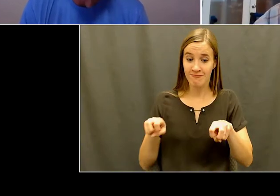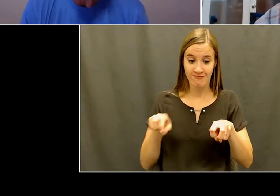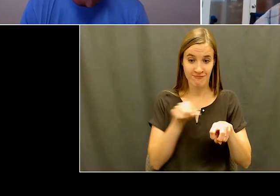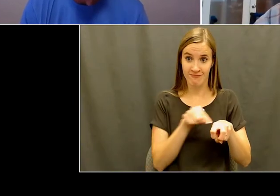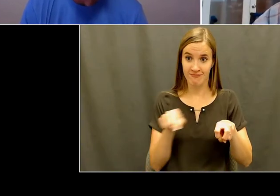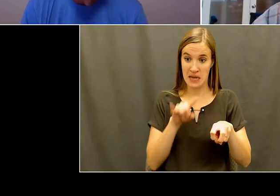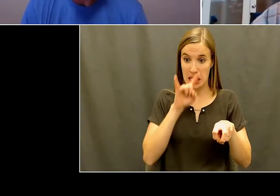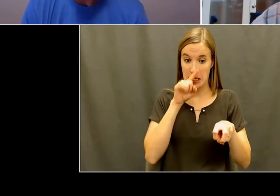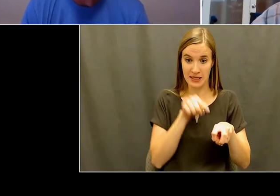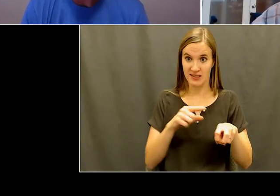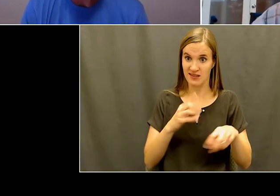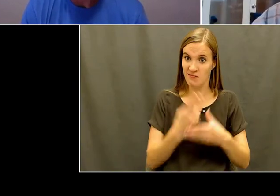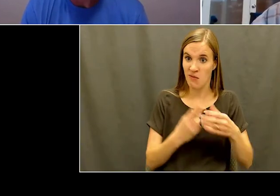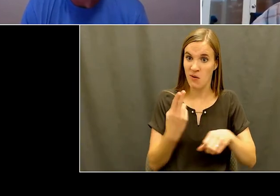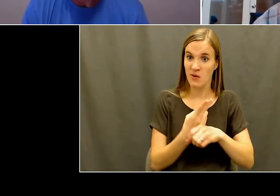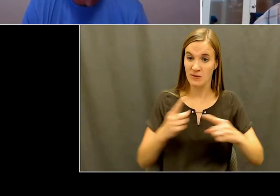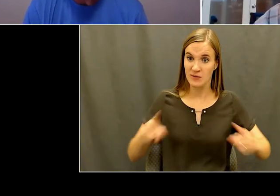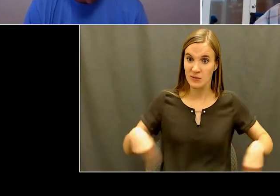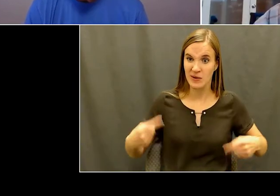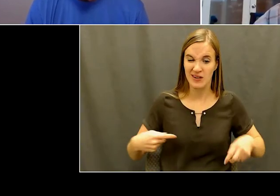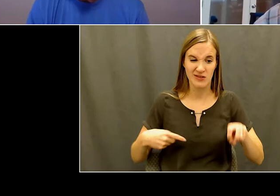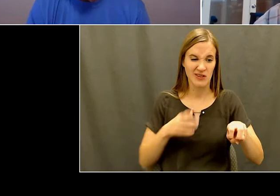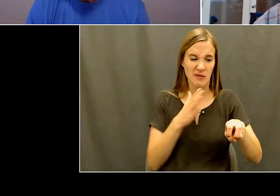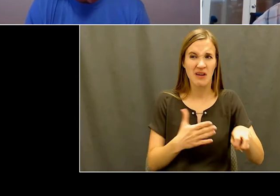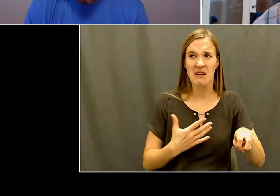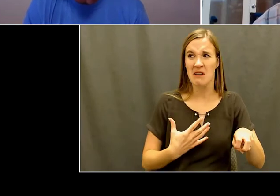guess, I guess I can. Which leads to a story we were